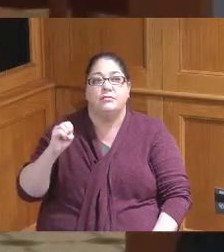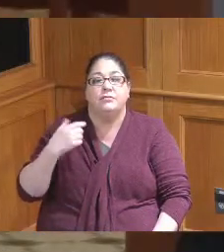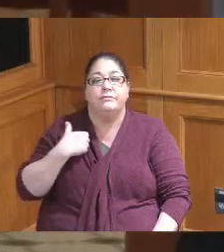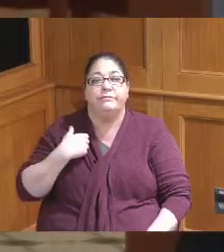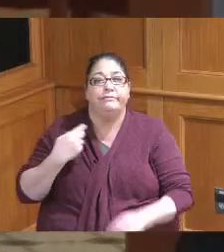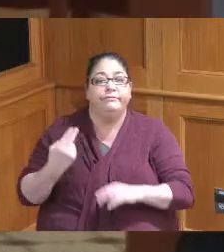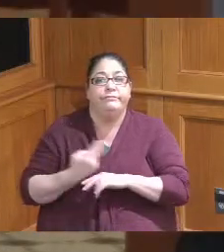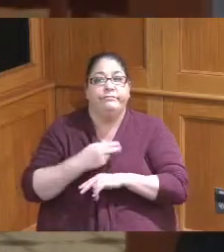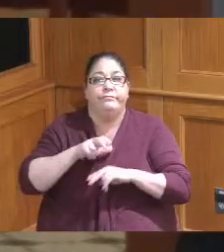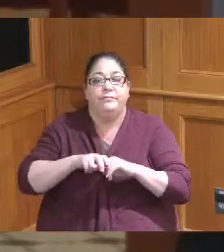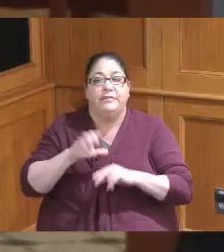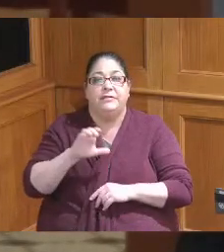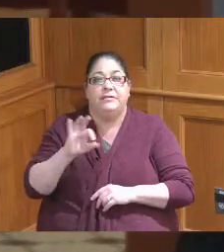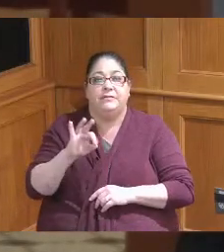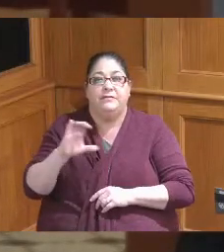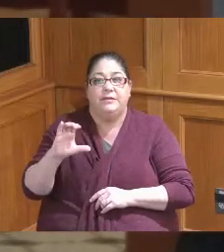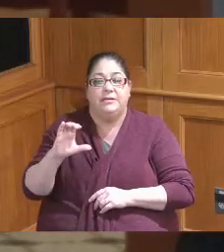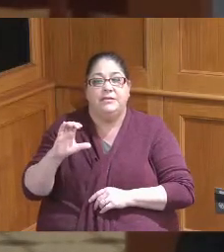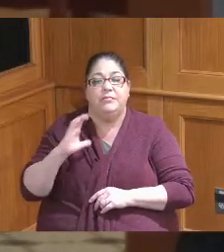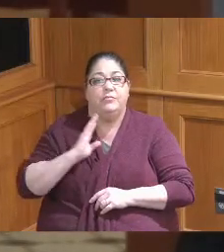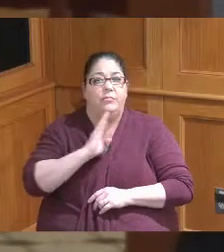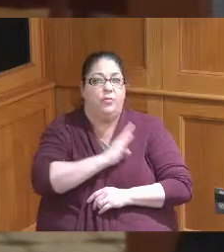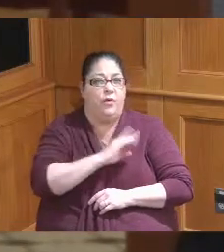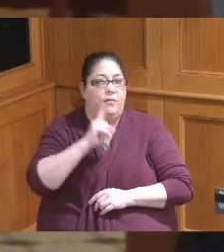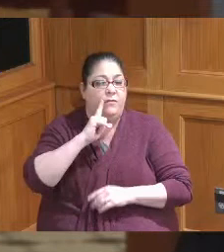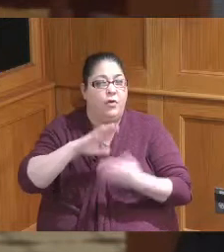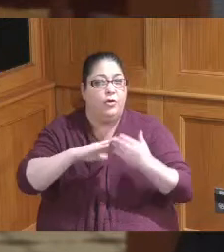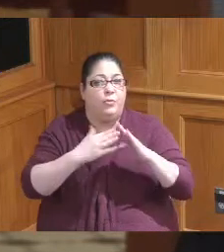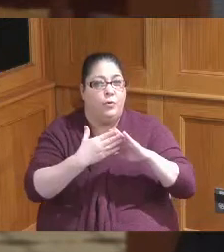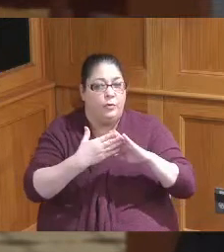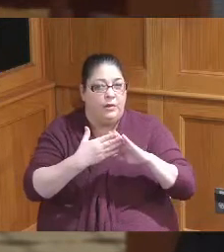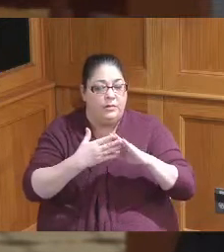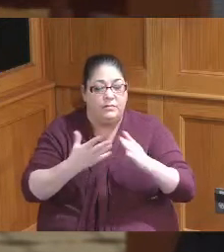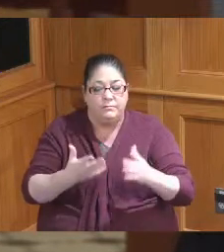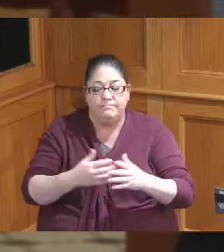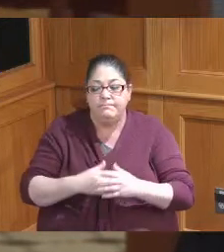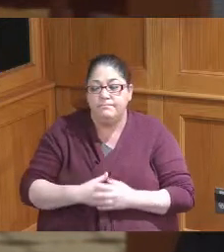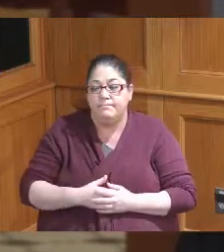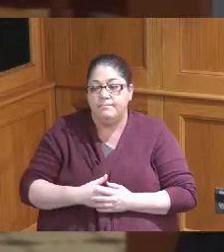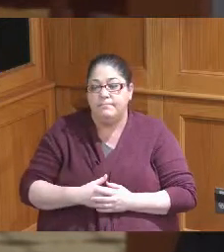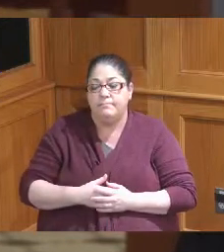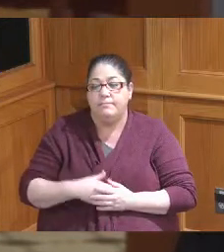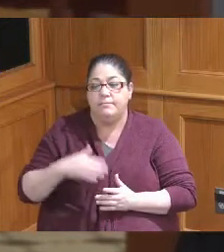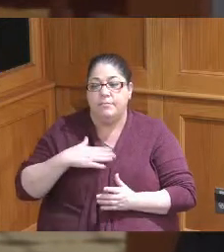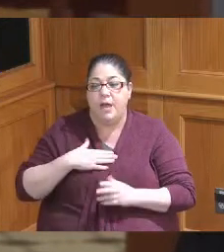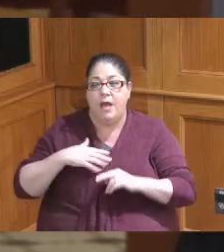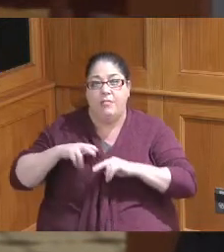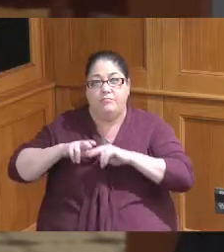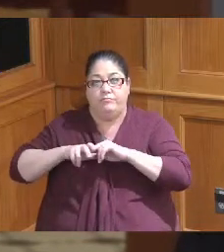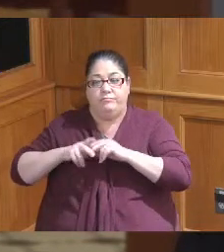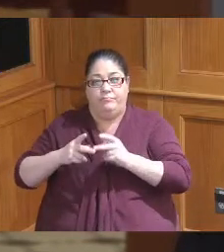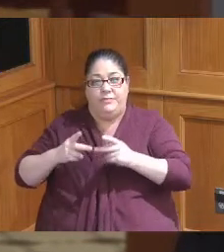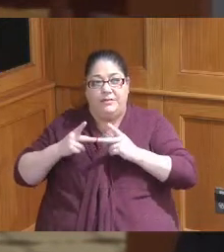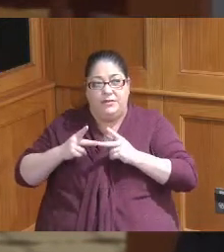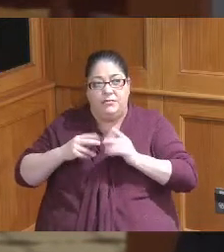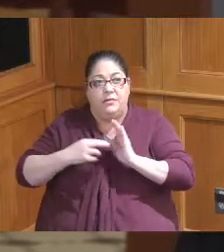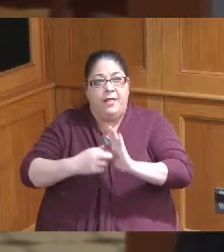the COCs board for our community and I also I my seat is in representation of individuals who